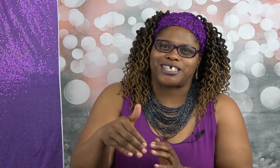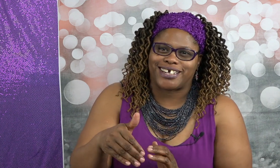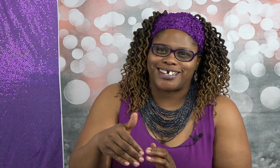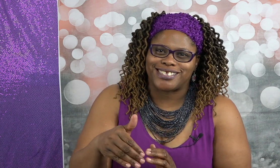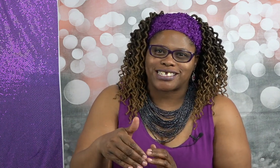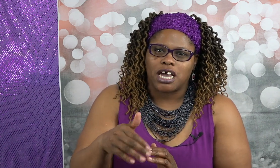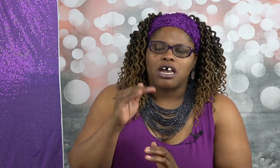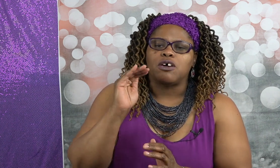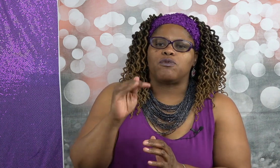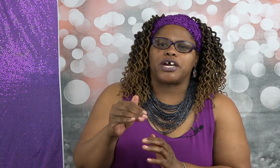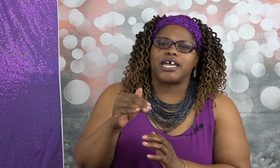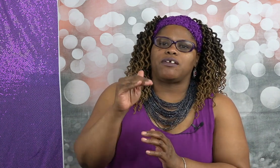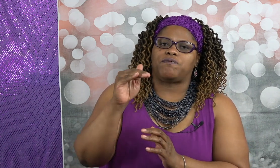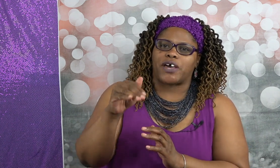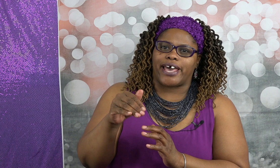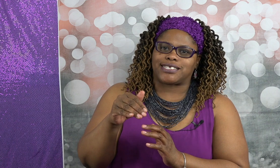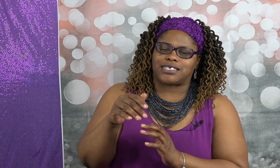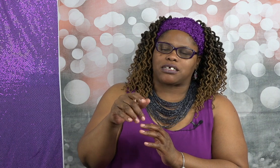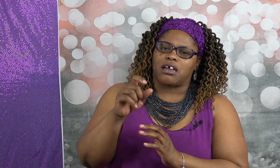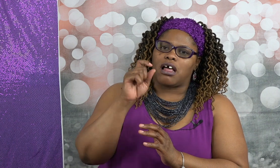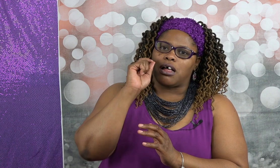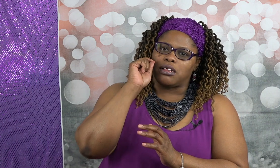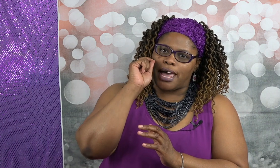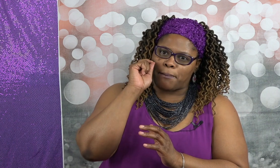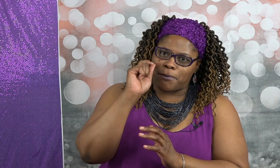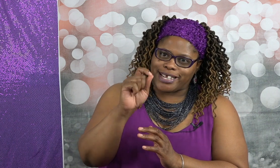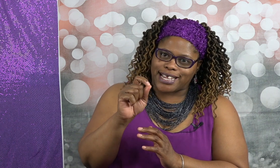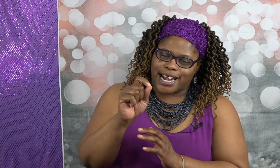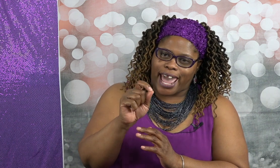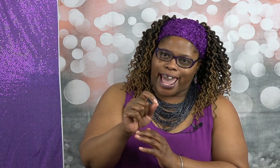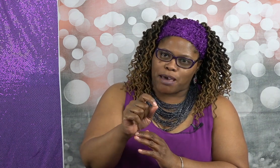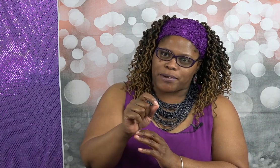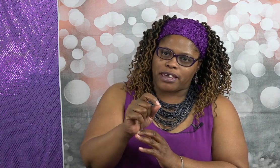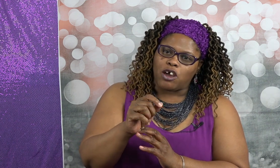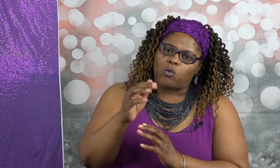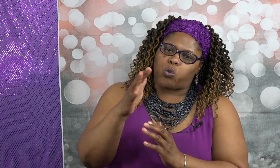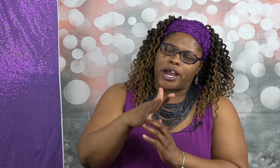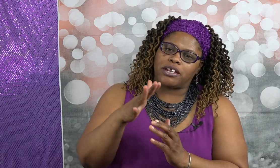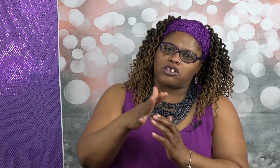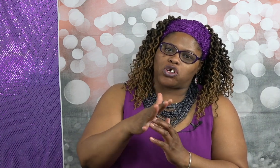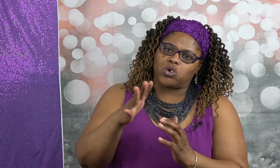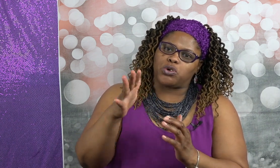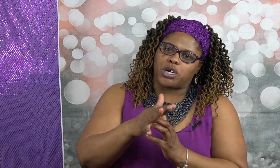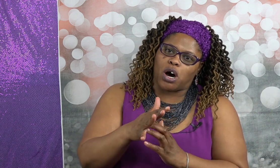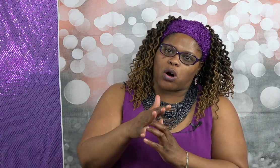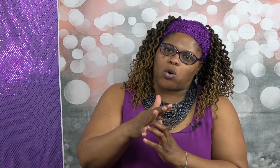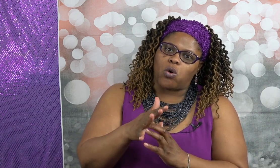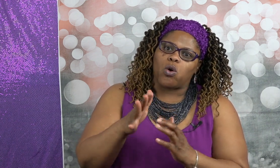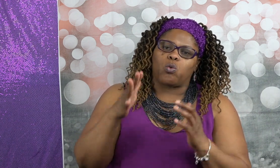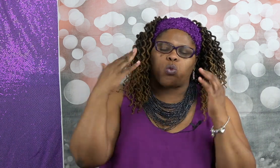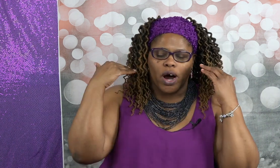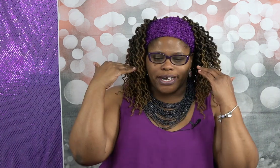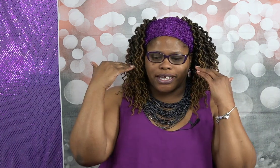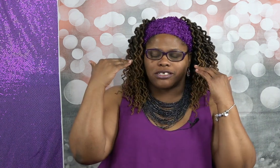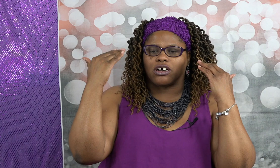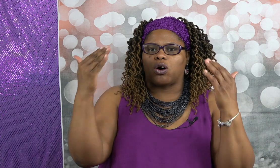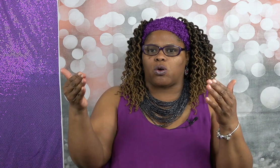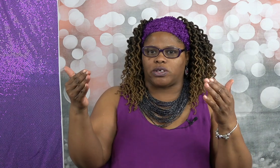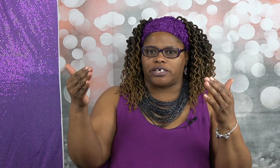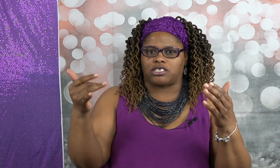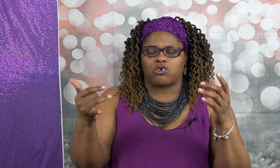tickets reinvest and make that a habit when you know what it is the goal is so